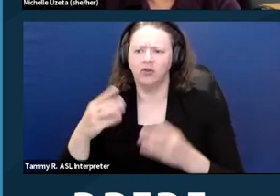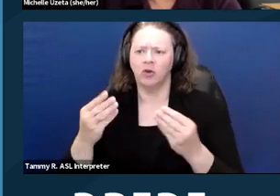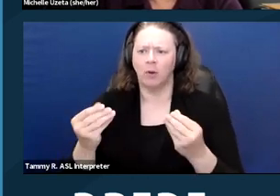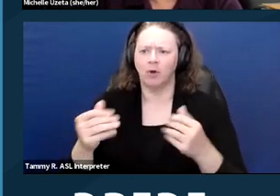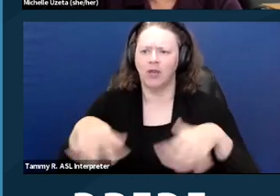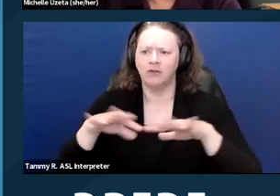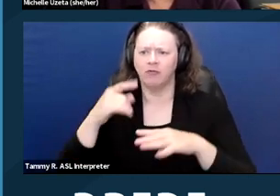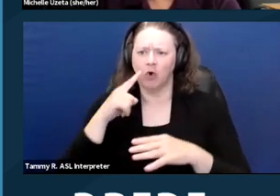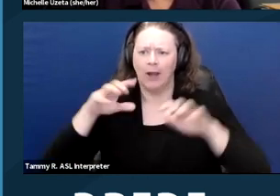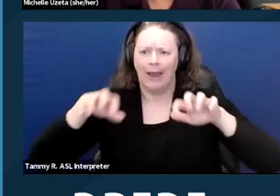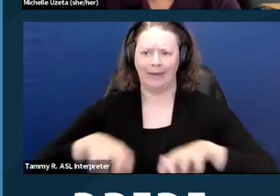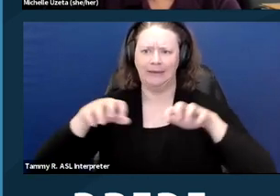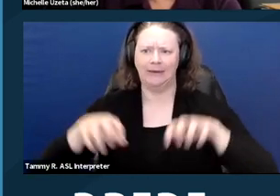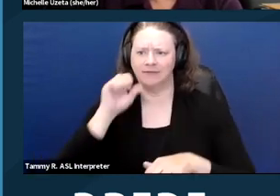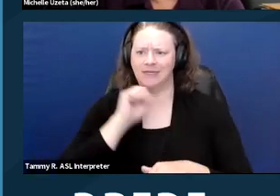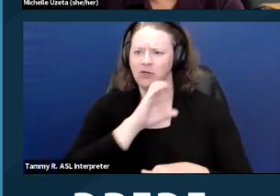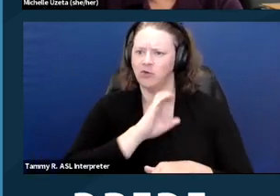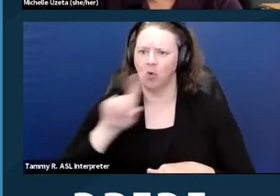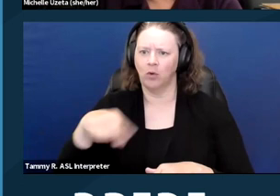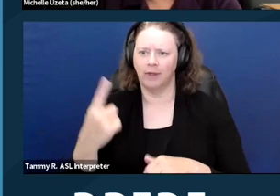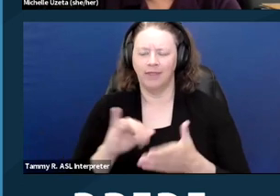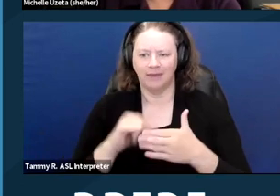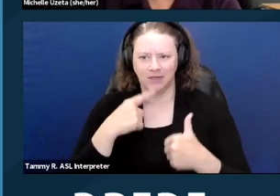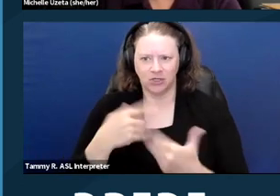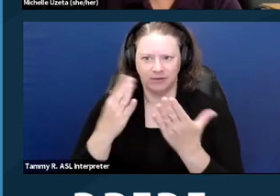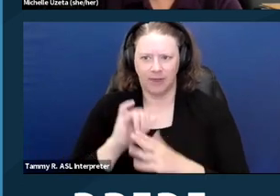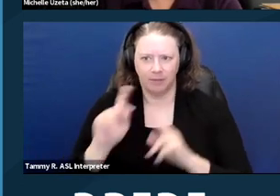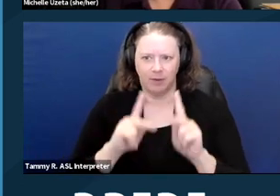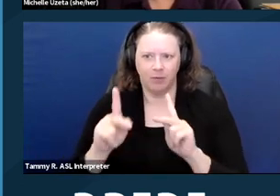which suggests that people who have disabilities are not welcome.